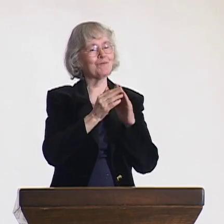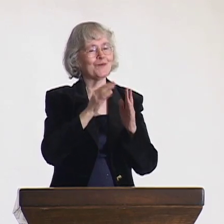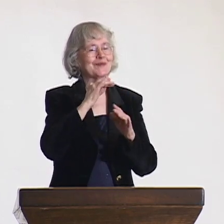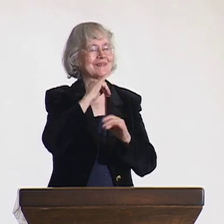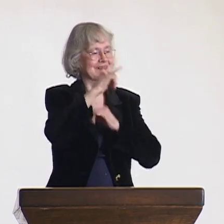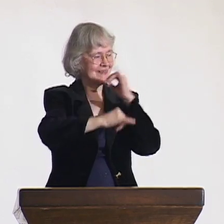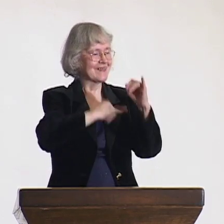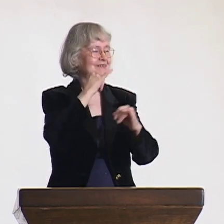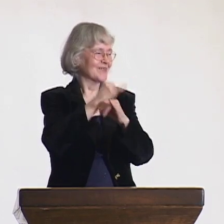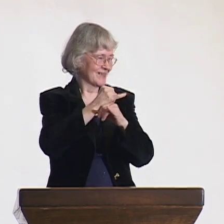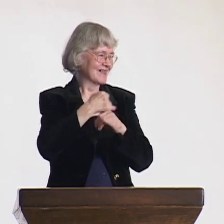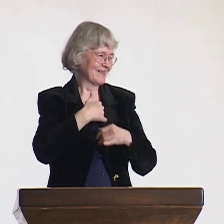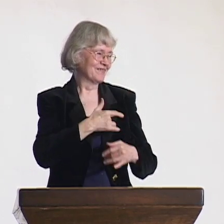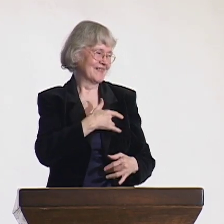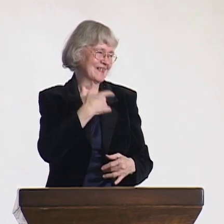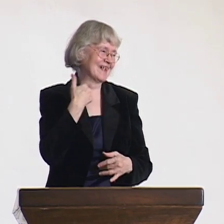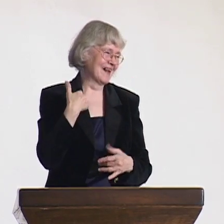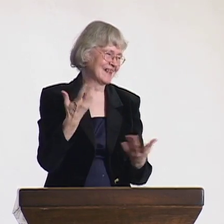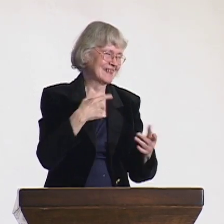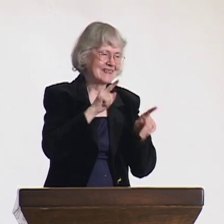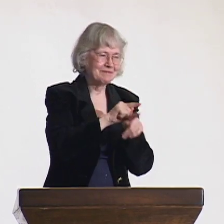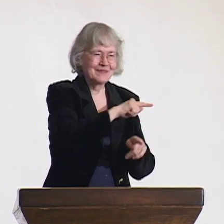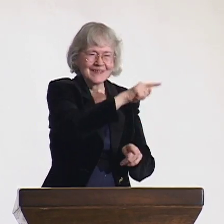to help the international community.